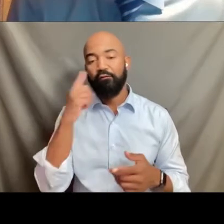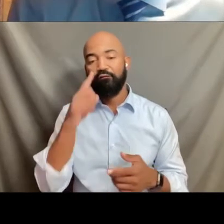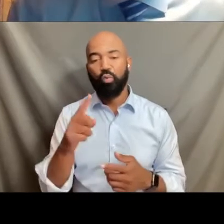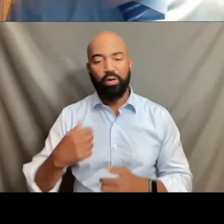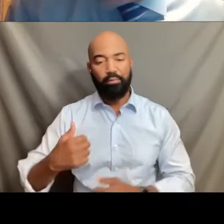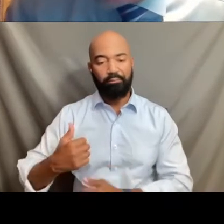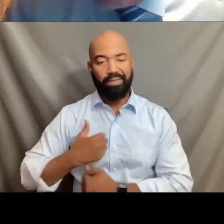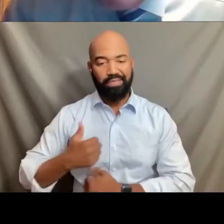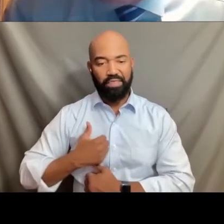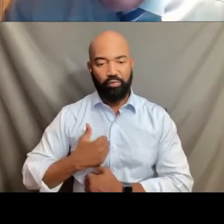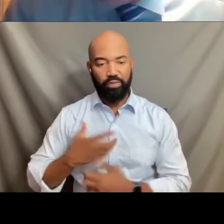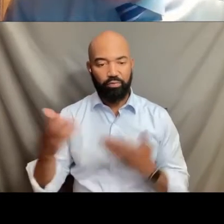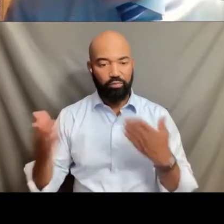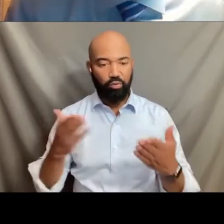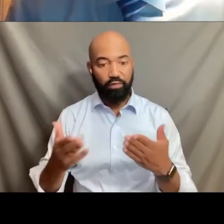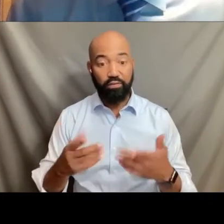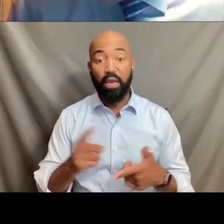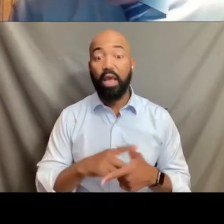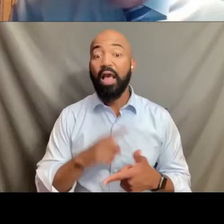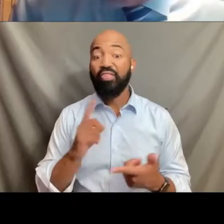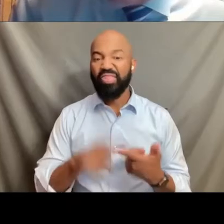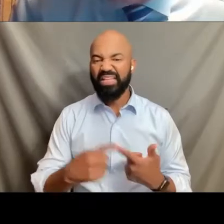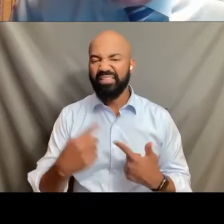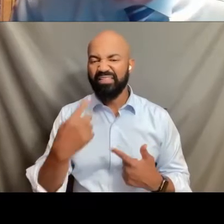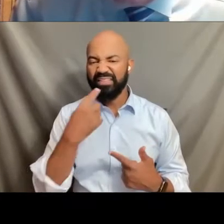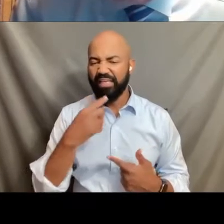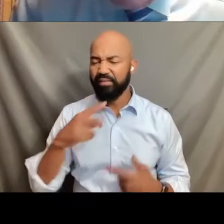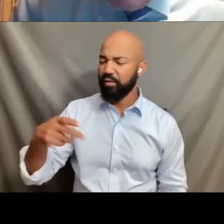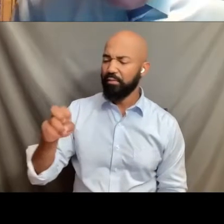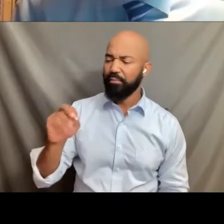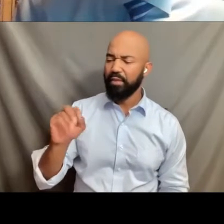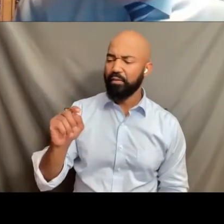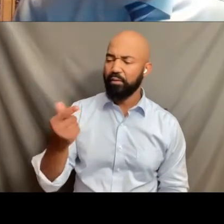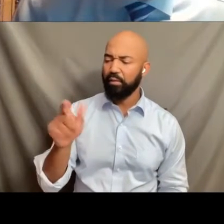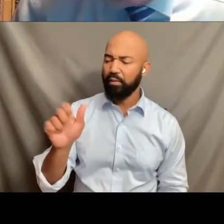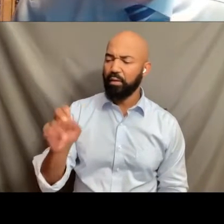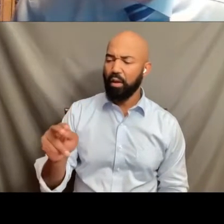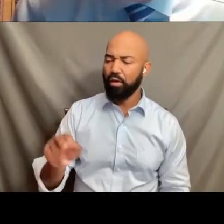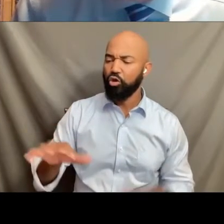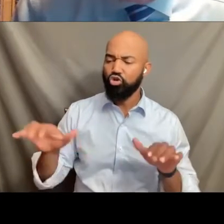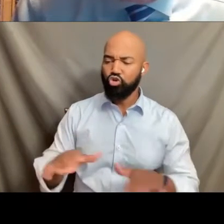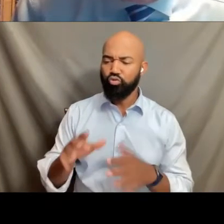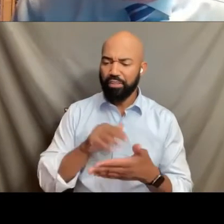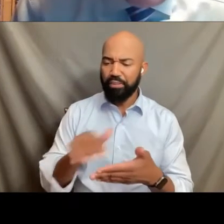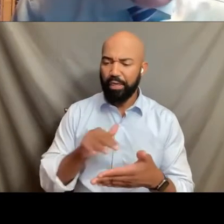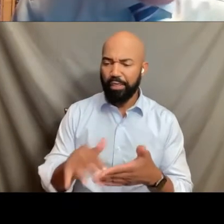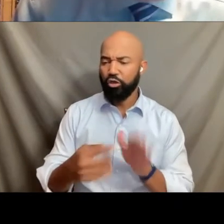and then directed that the Pentagon conduct a study of the extent to which having transgender individuals